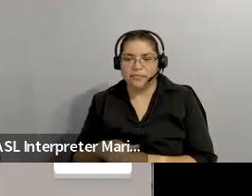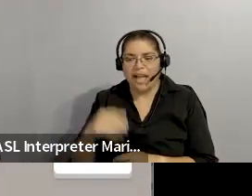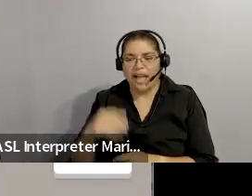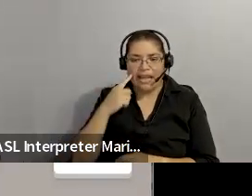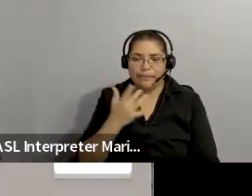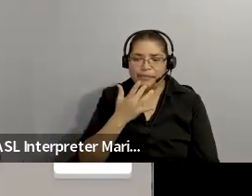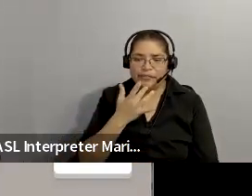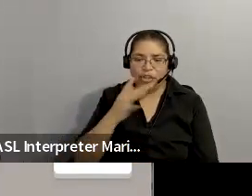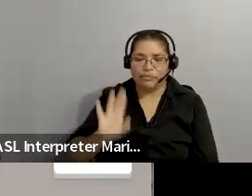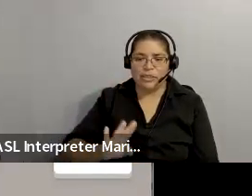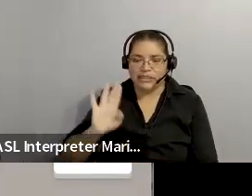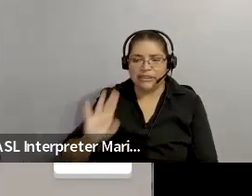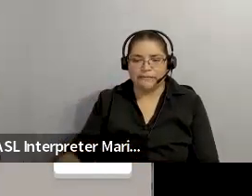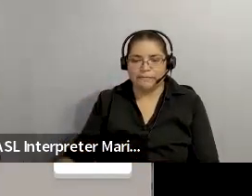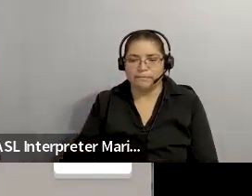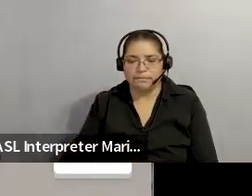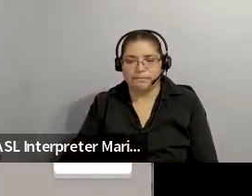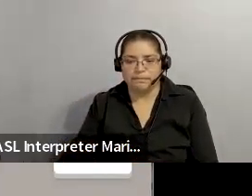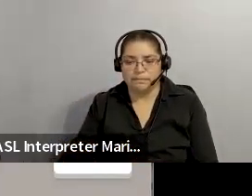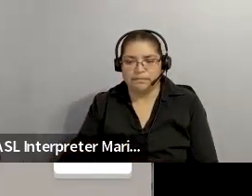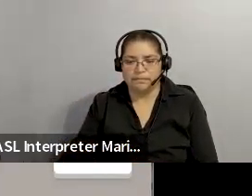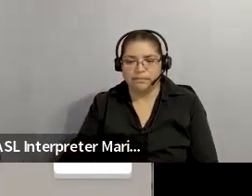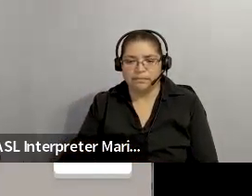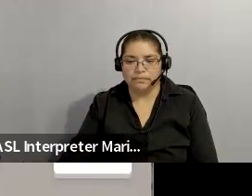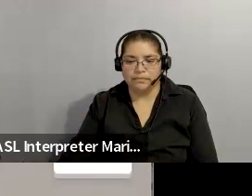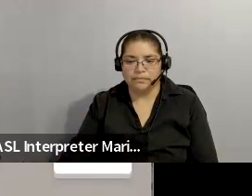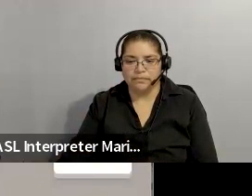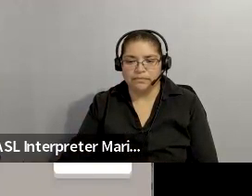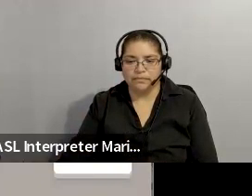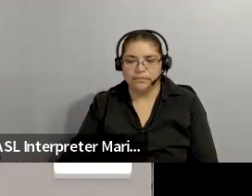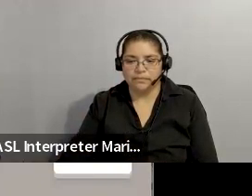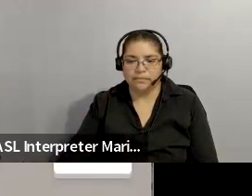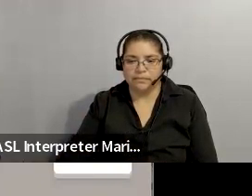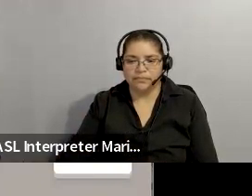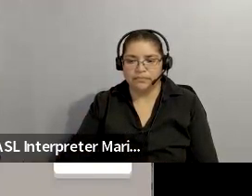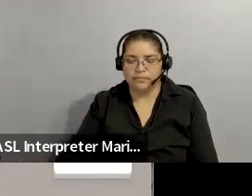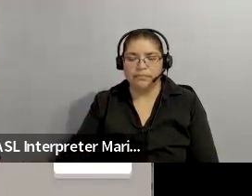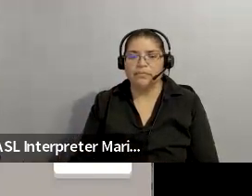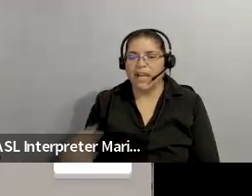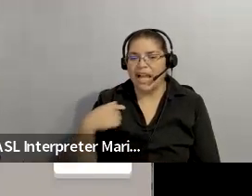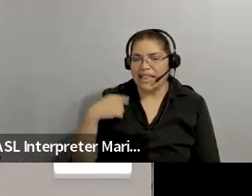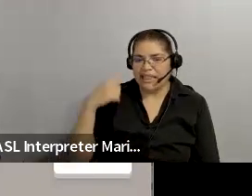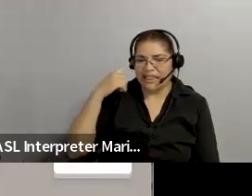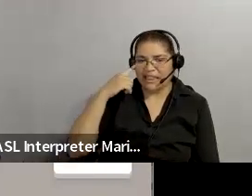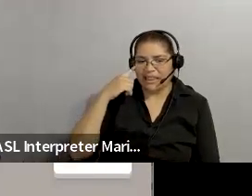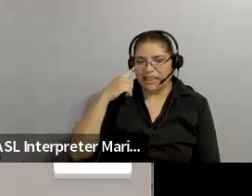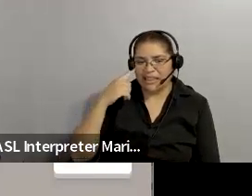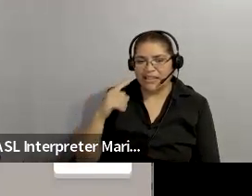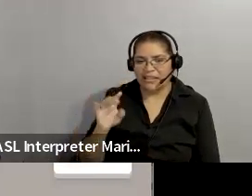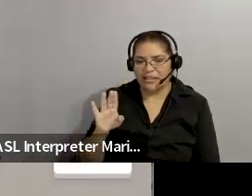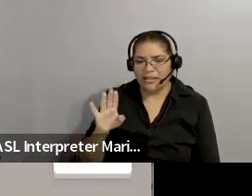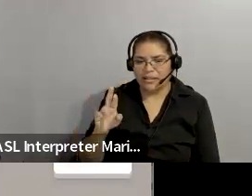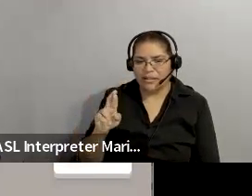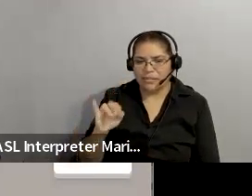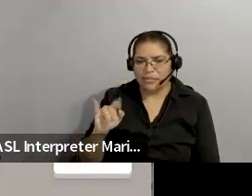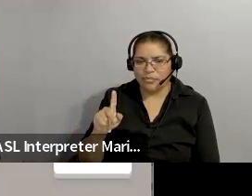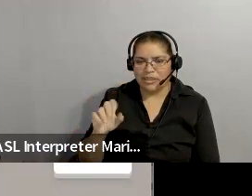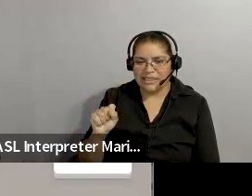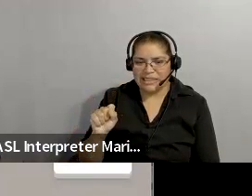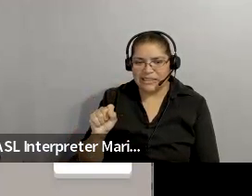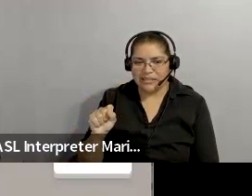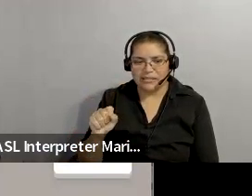: I would say Boston.